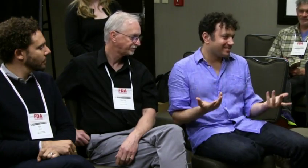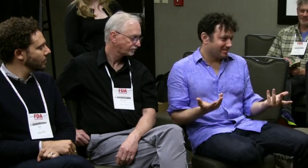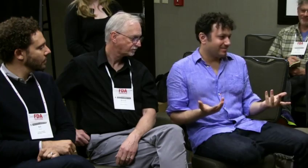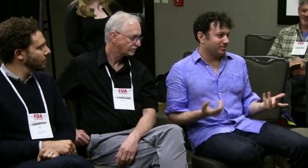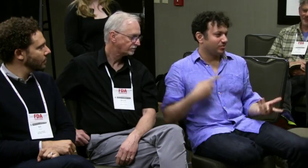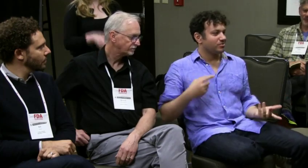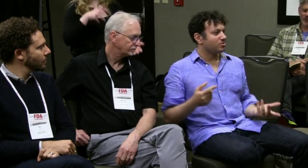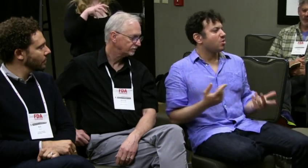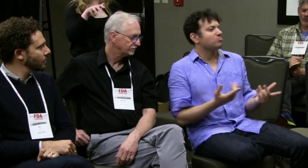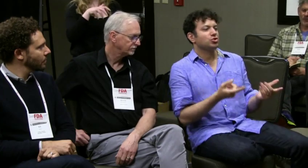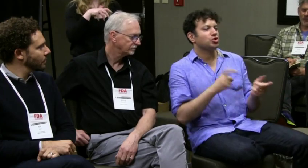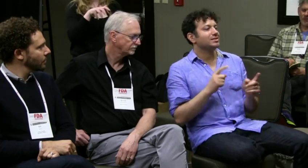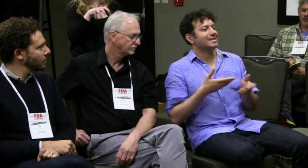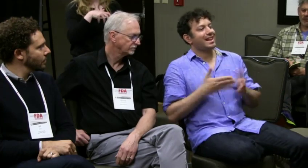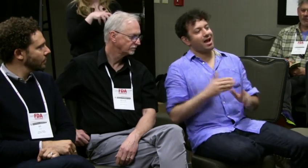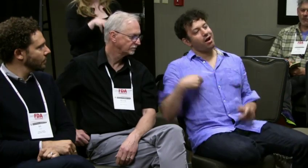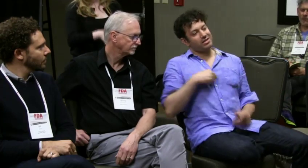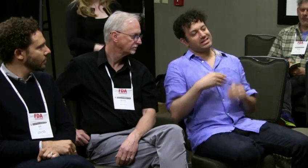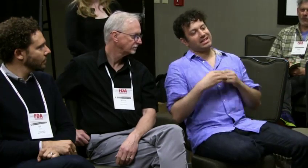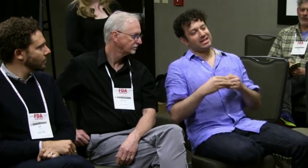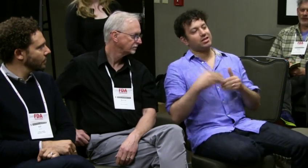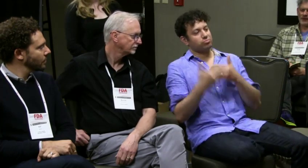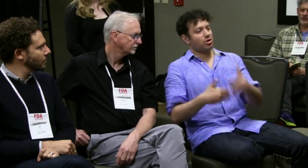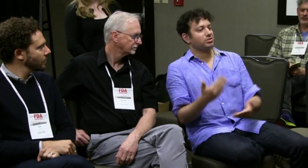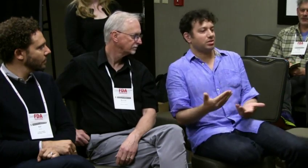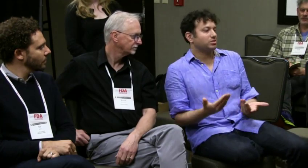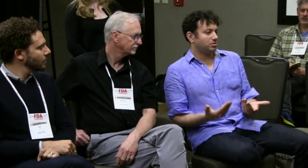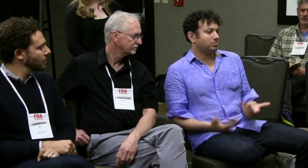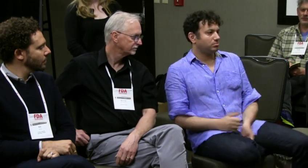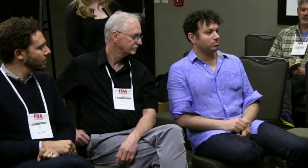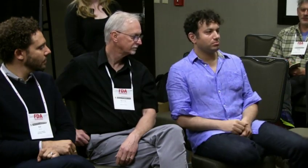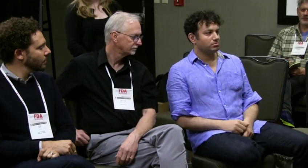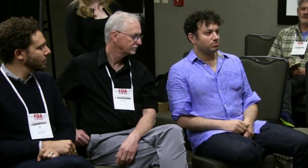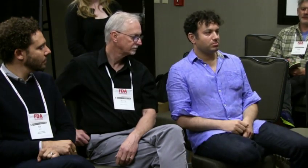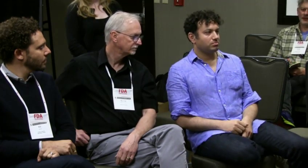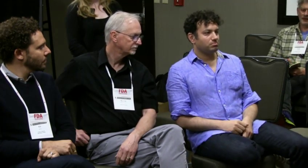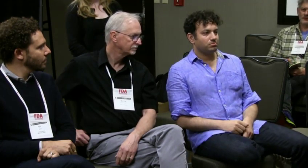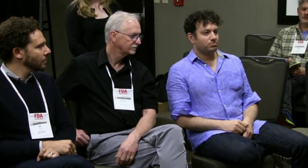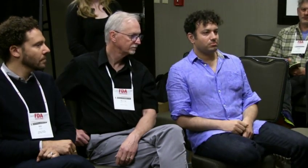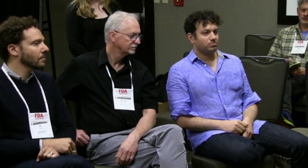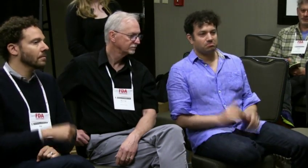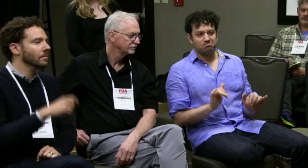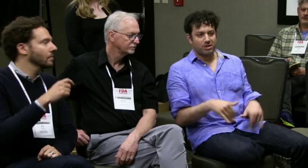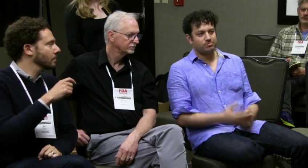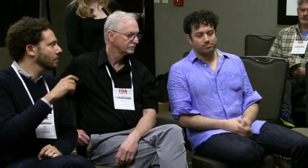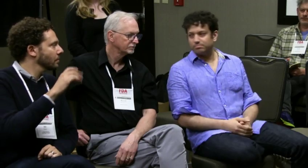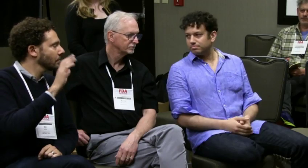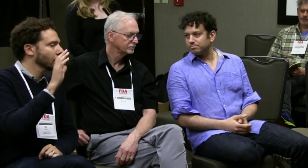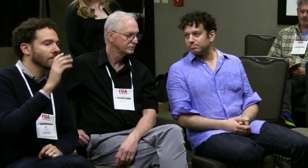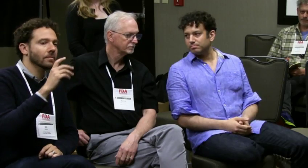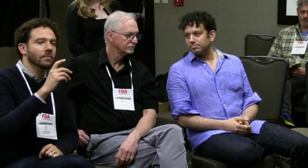You know, we've been doing this all our lives, so let us take the lead, and we will lead you through this process.